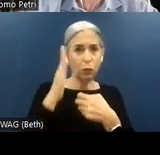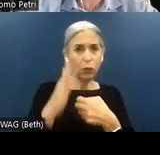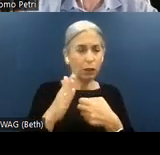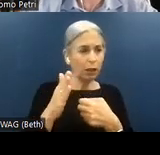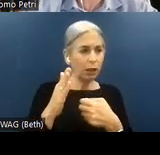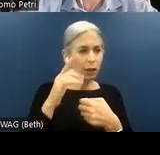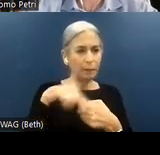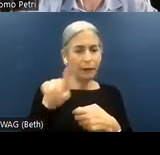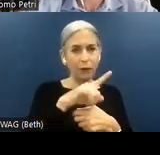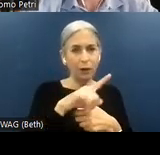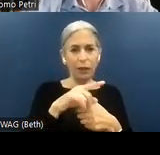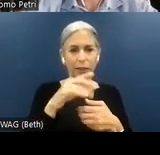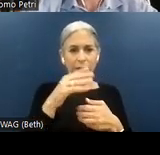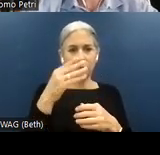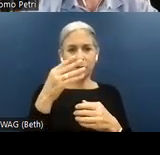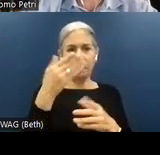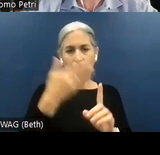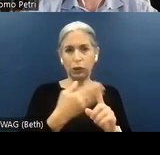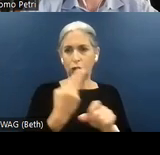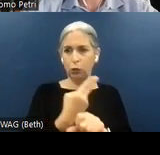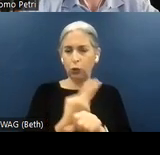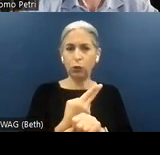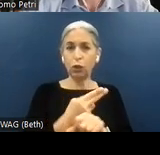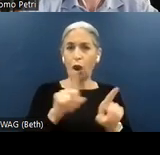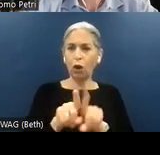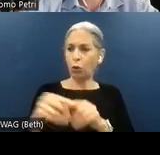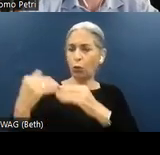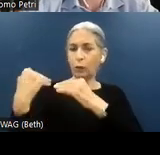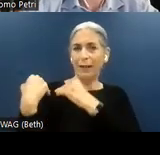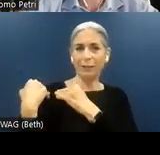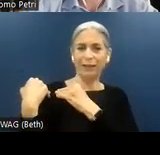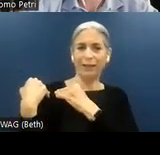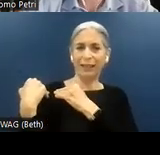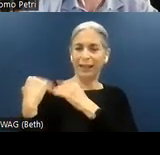this specific issue, and the responsibility which highlights the teams involved into the